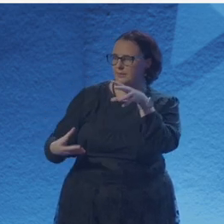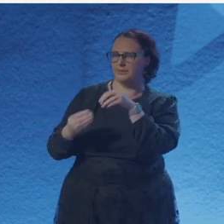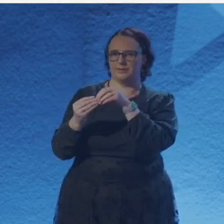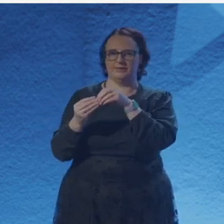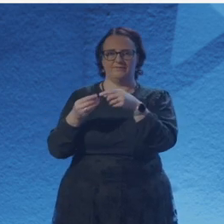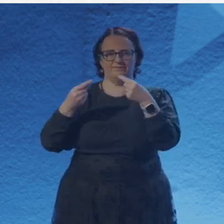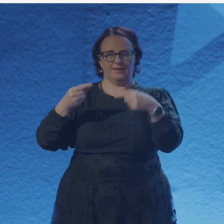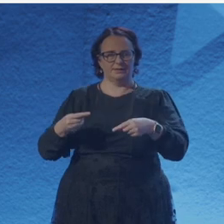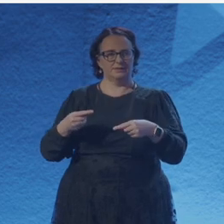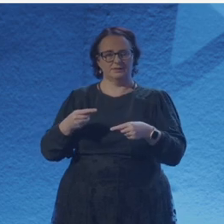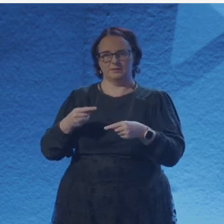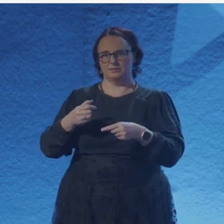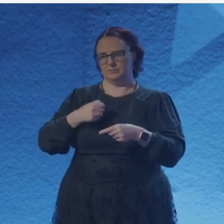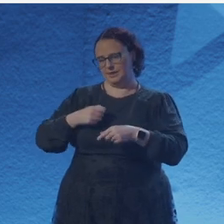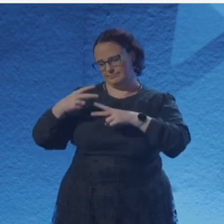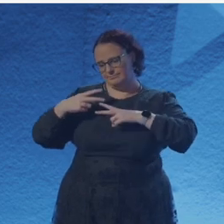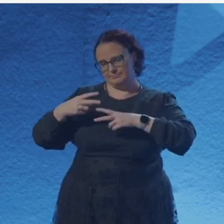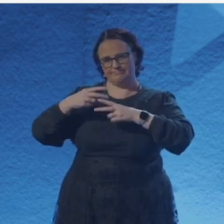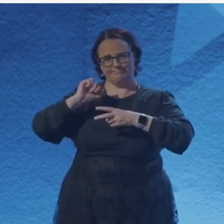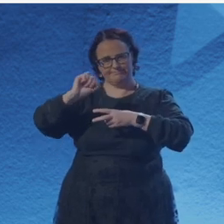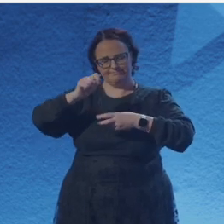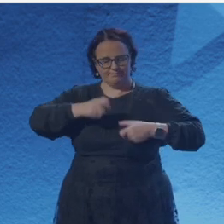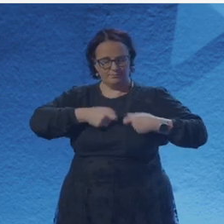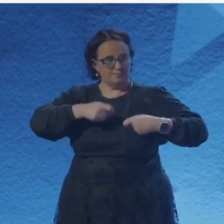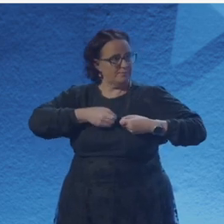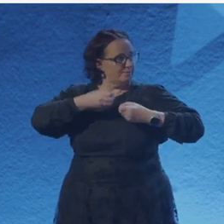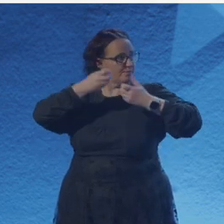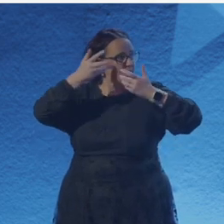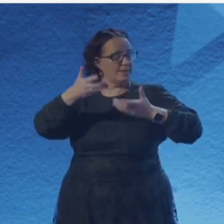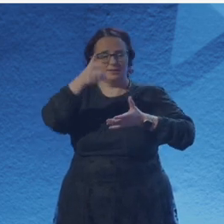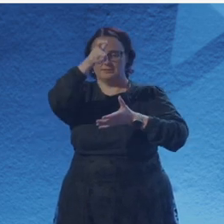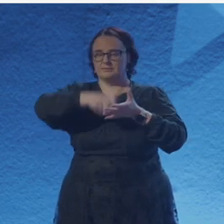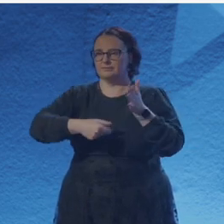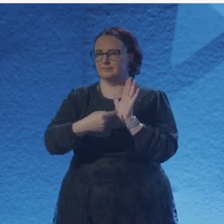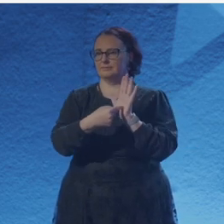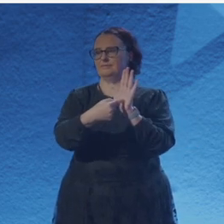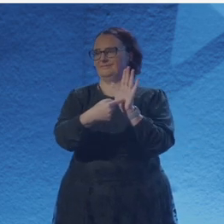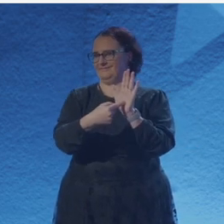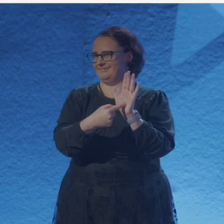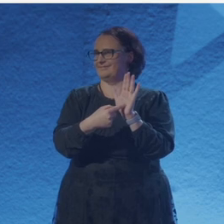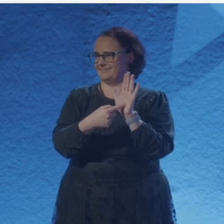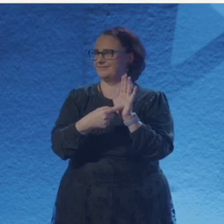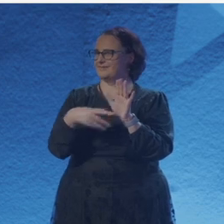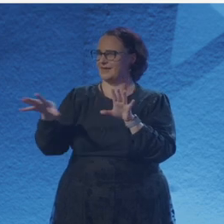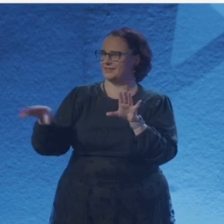the IOP annual meeting, and a workshop with students at the Trinity Access Program Summer School. And finally today,